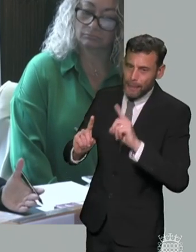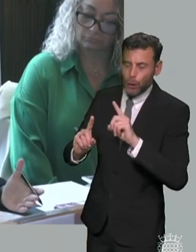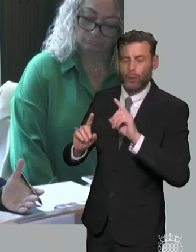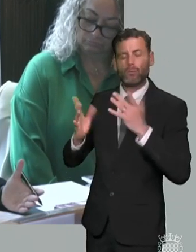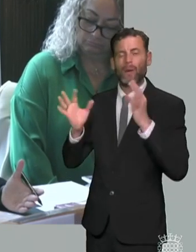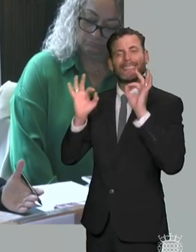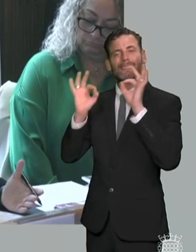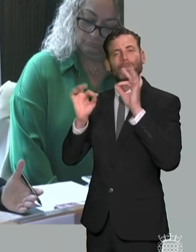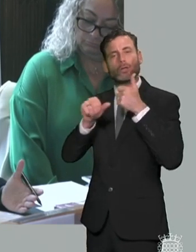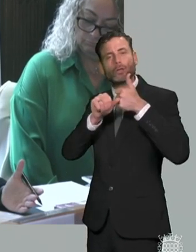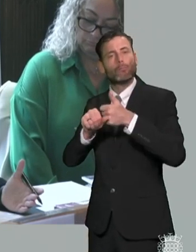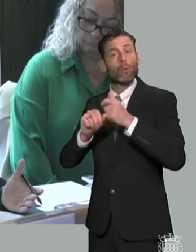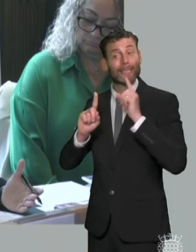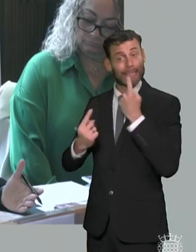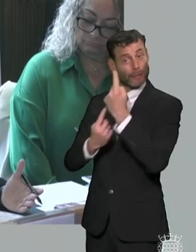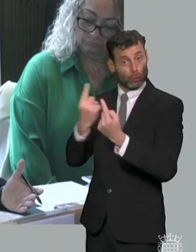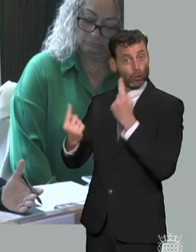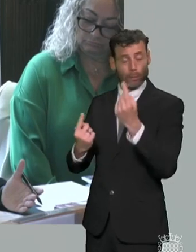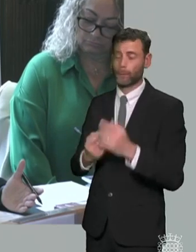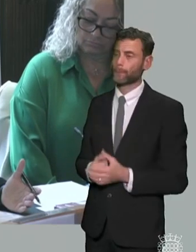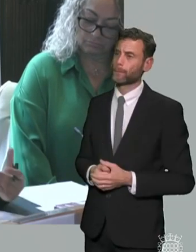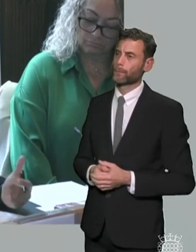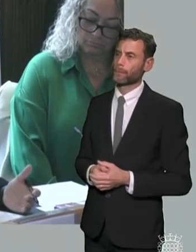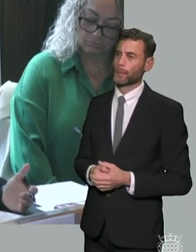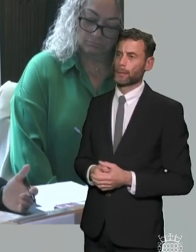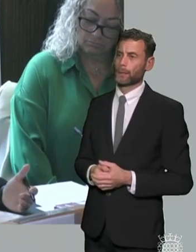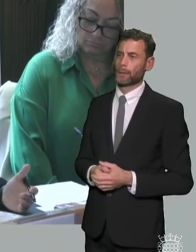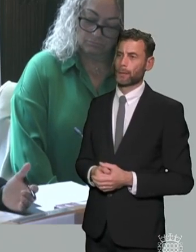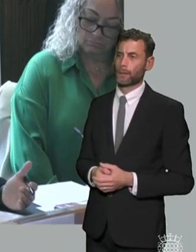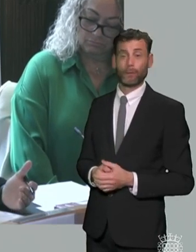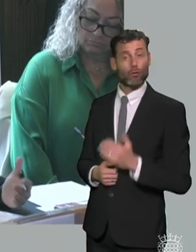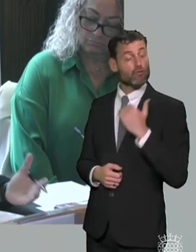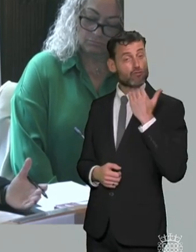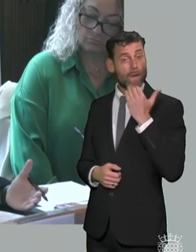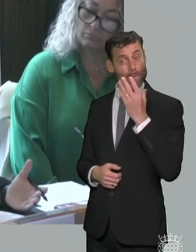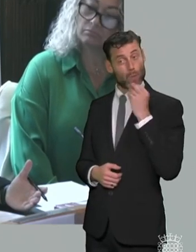teachers um and um yeah i just want to understand a bit more about that i mean i work very closely